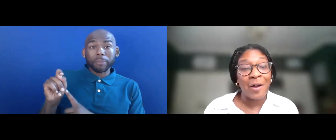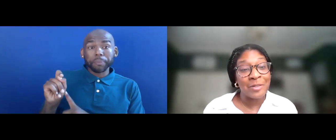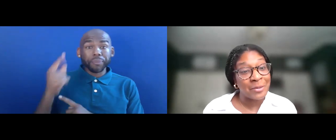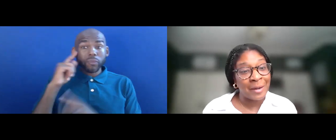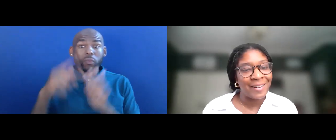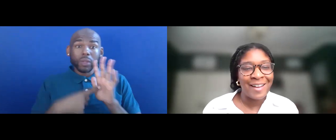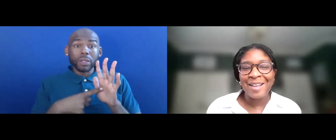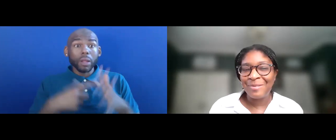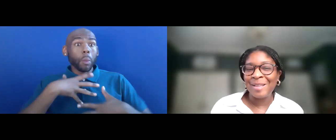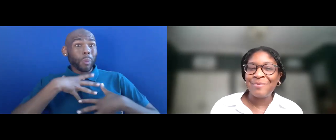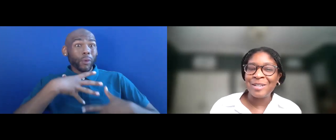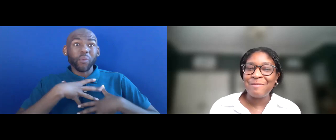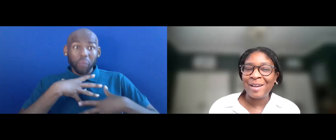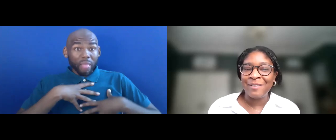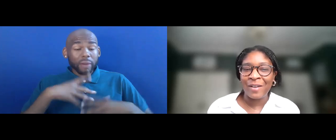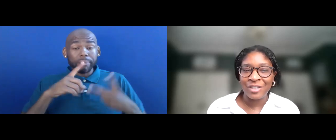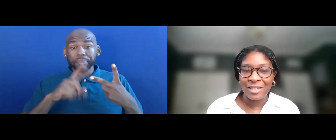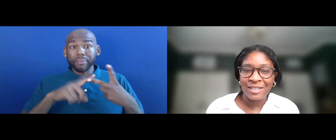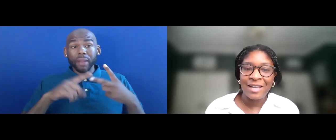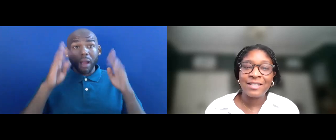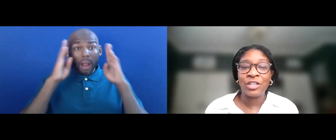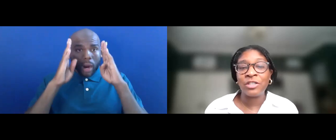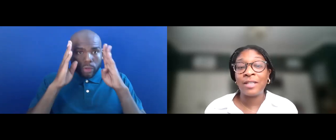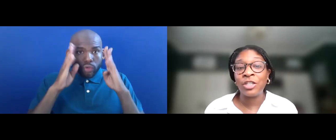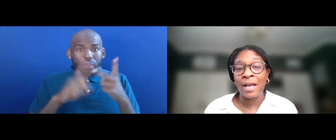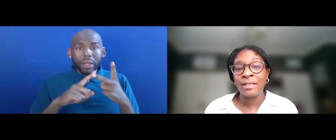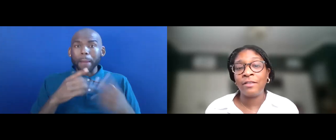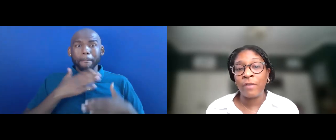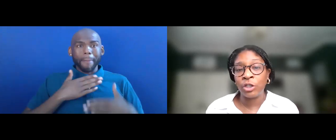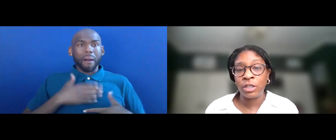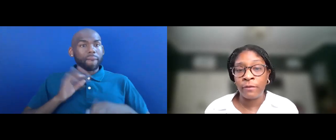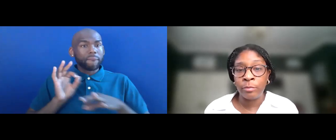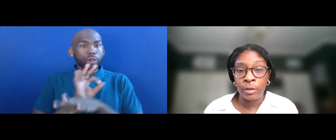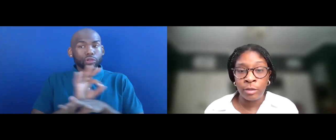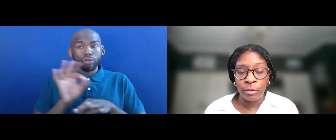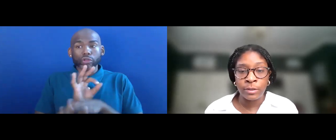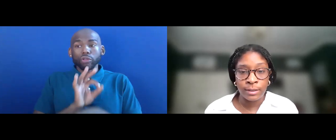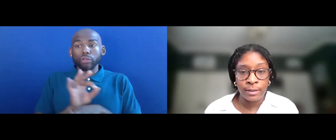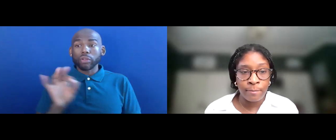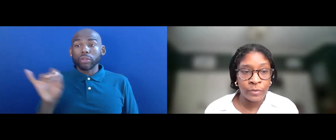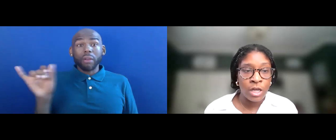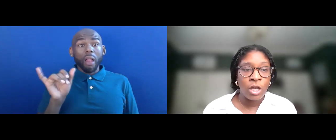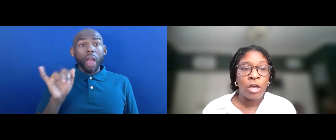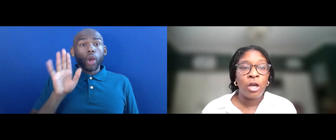CONCENTRATING AS WELL AS MAJOR BODILY FUNCTIONS, SUCH AS THE FUNCTIONS OF THE IMMUNE SYSTEM.